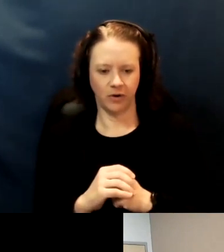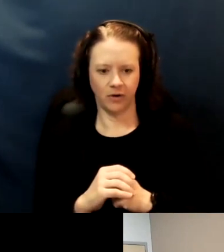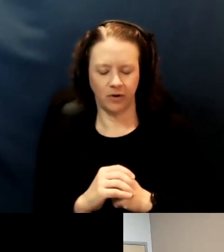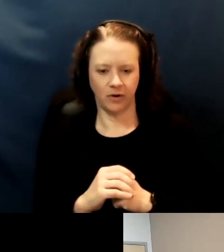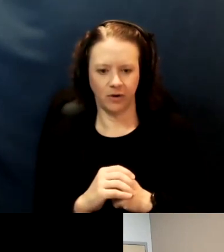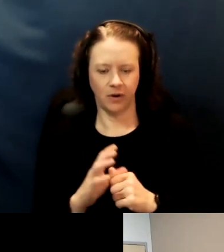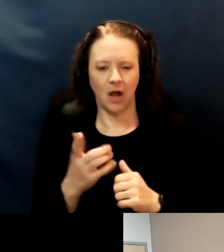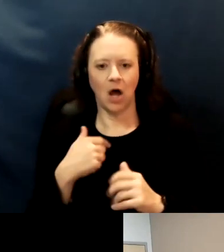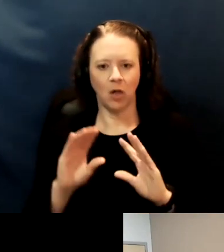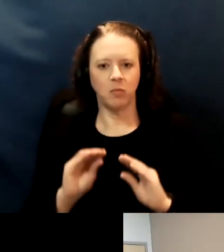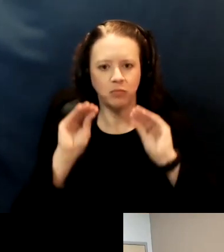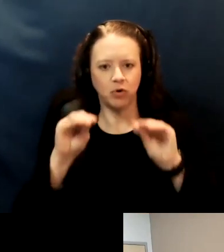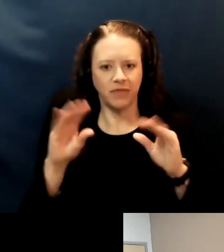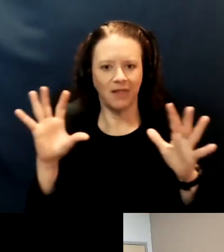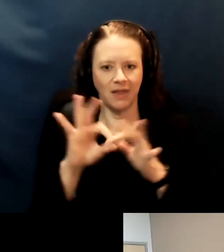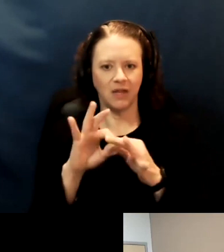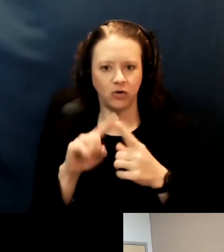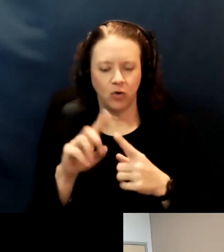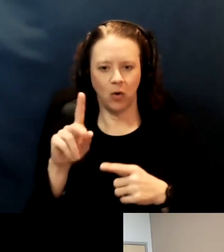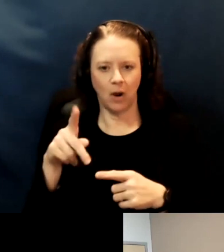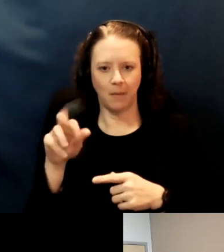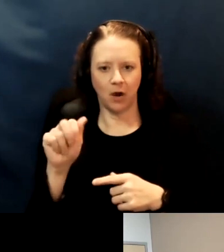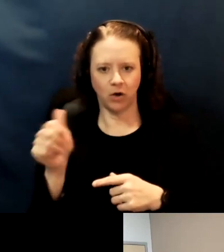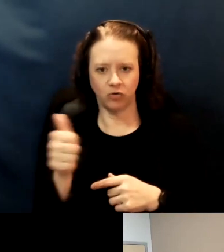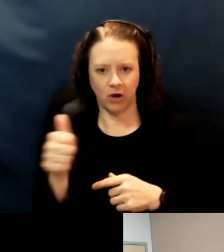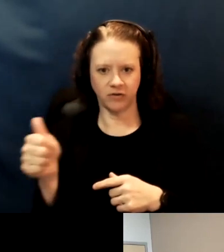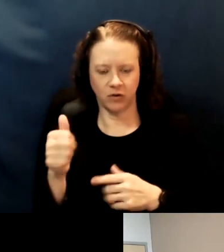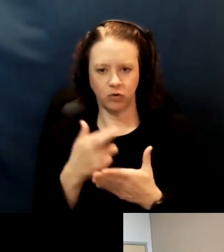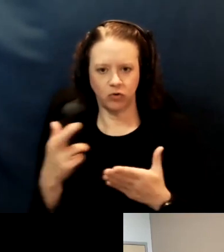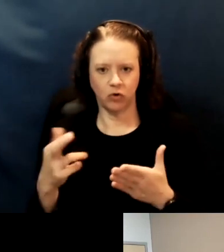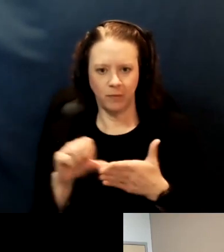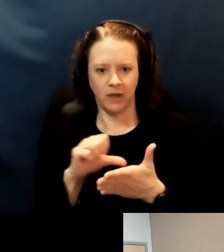the link to our paratransit resources page on our website, which will have some of that information